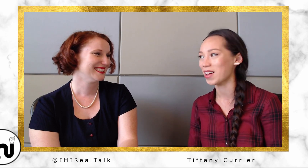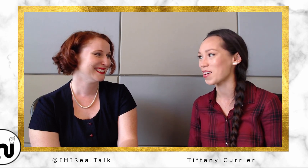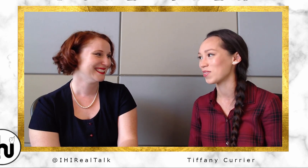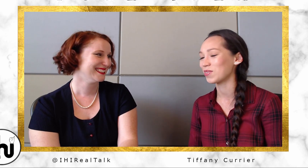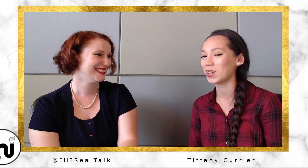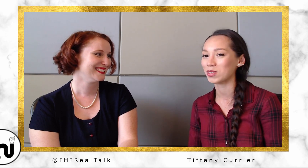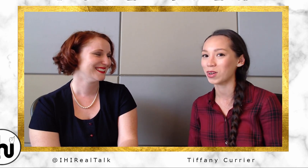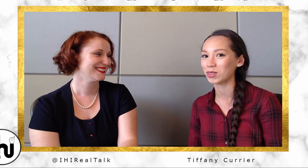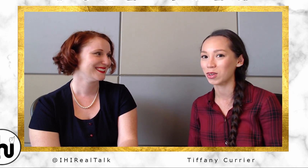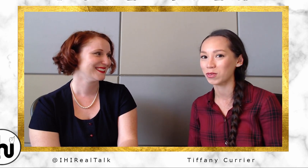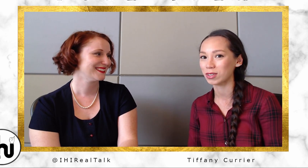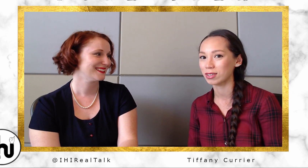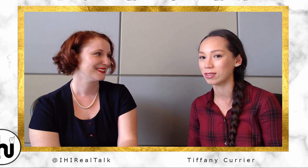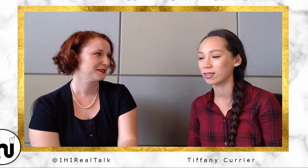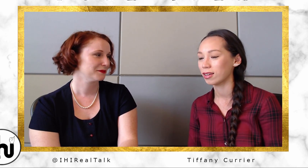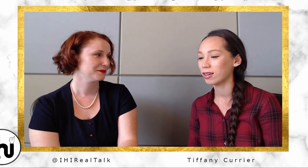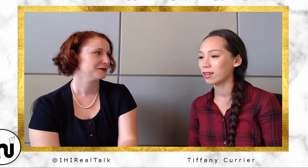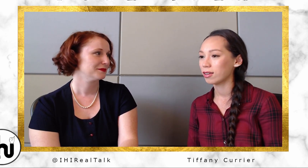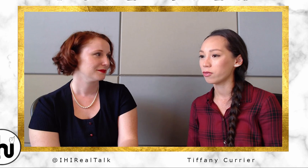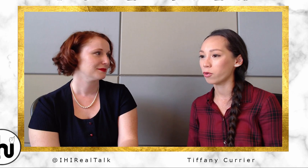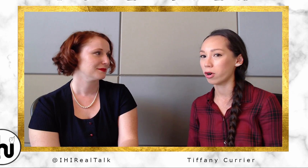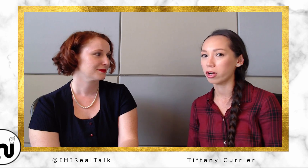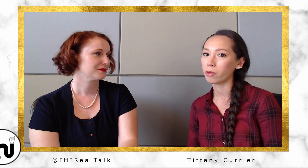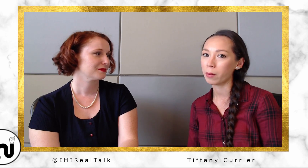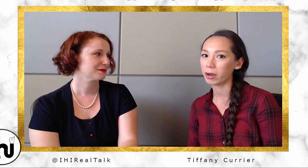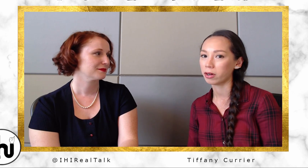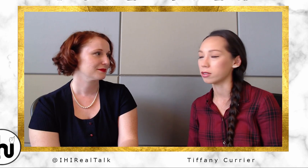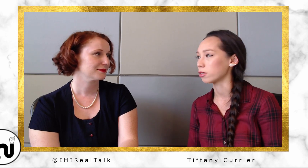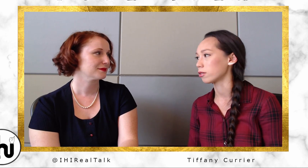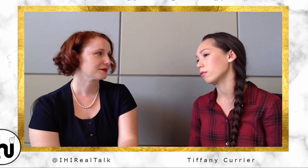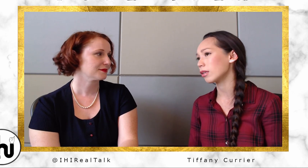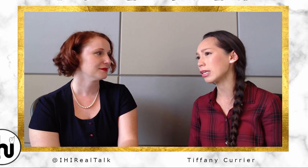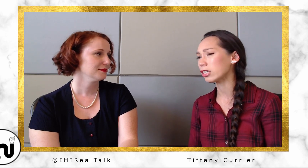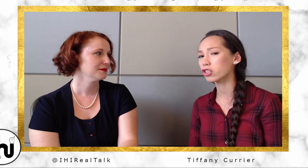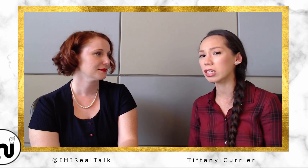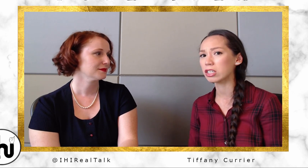Uh, sometimes doctors' offices for, you know, my parents. And it's just easier.